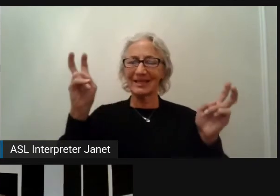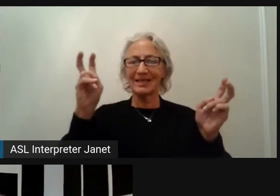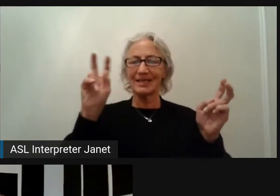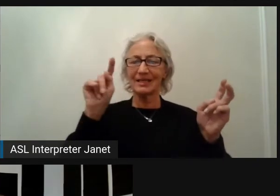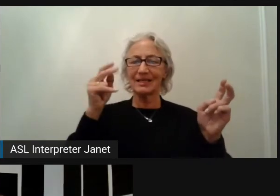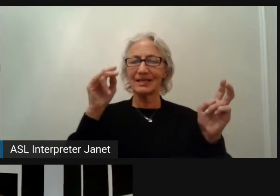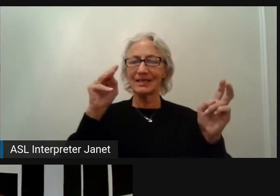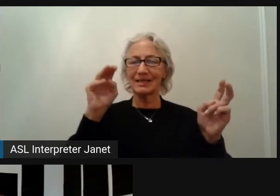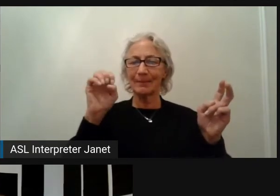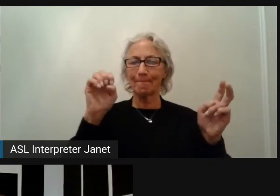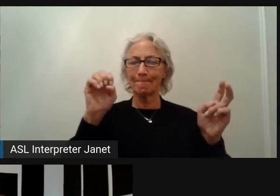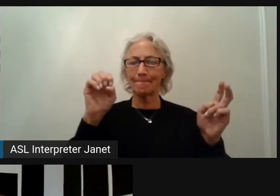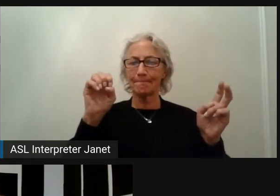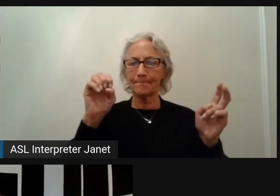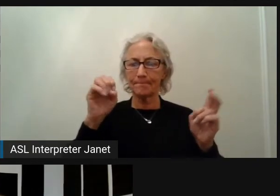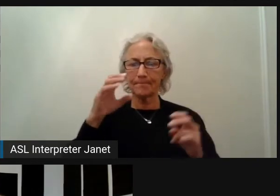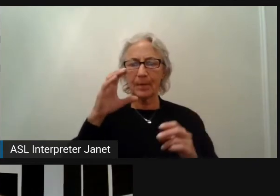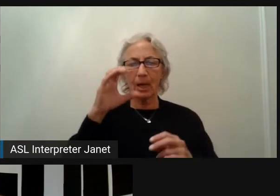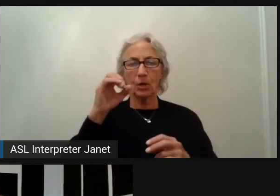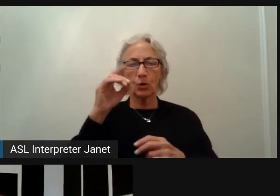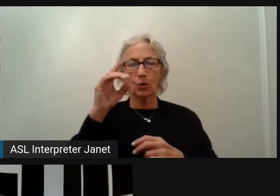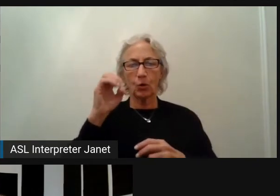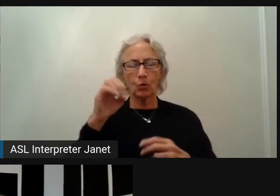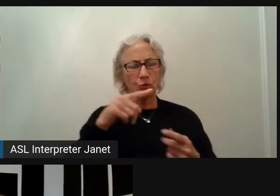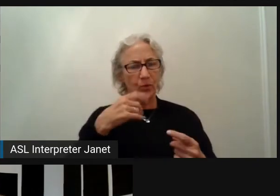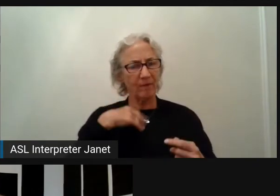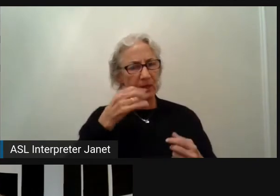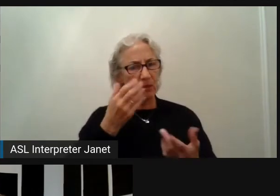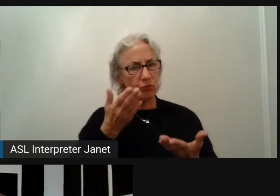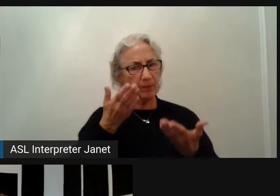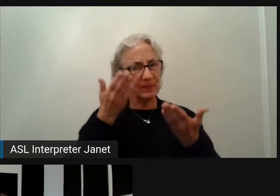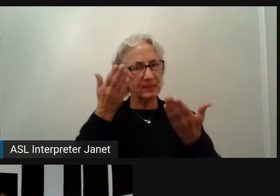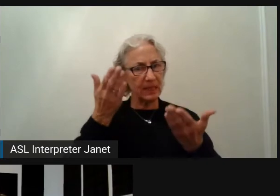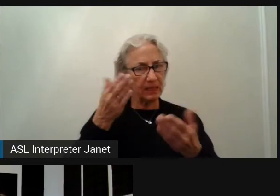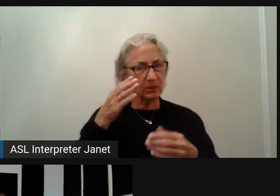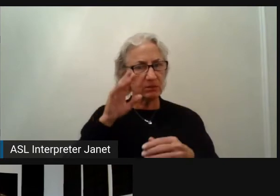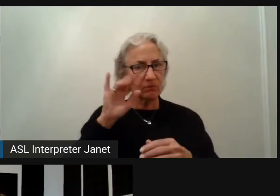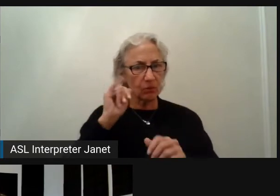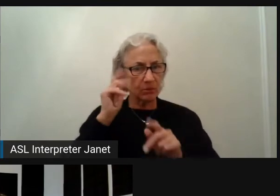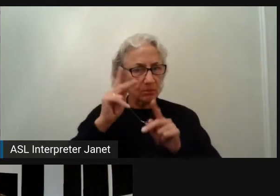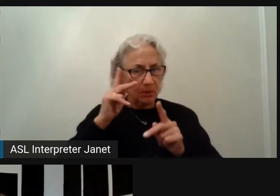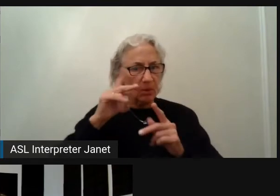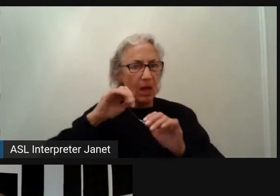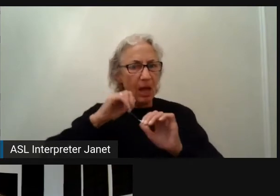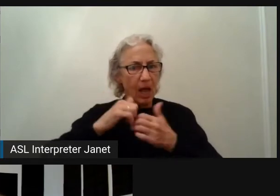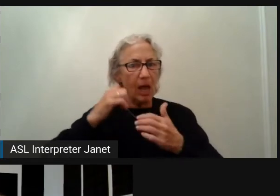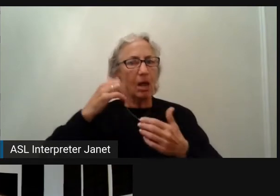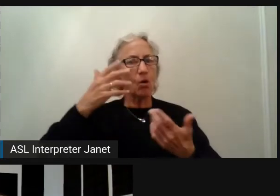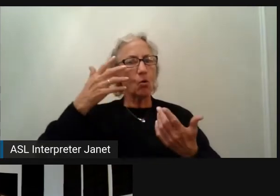Do you have recommendations for the first places to look at for this or I may have missed it in the beginning?